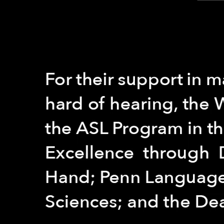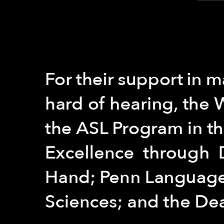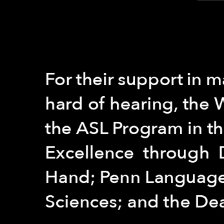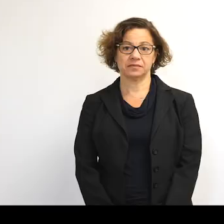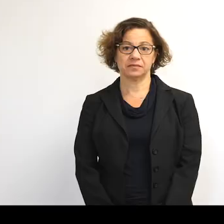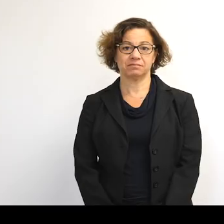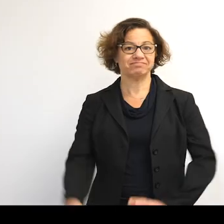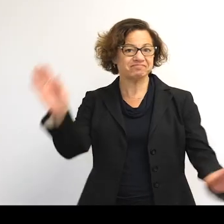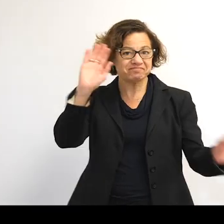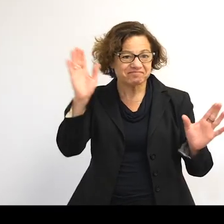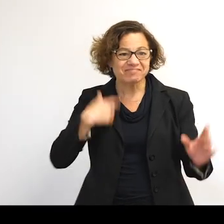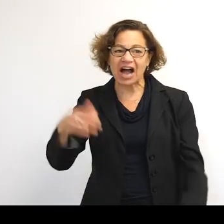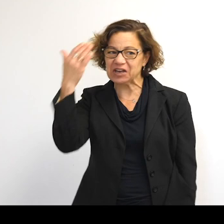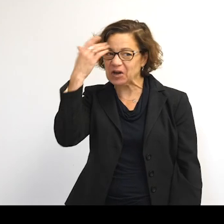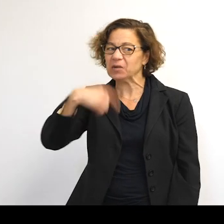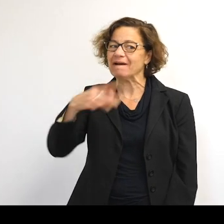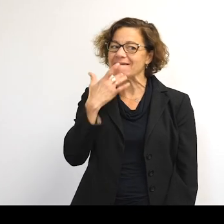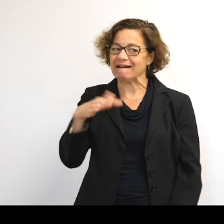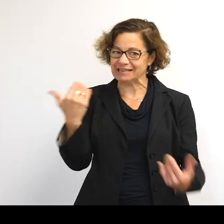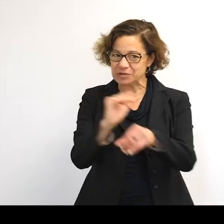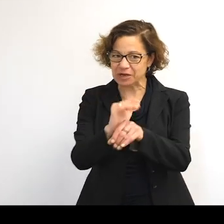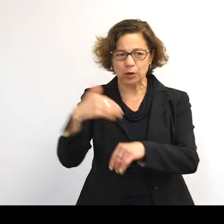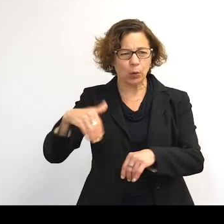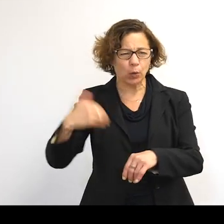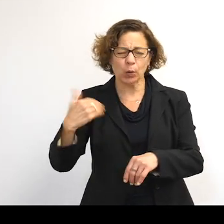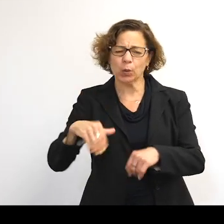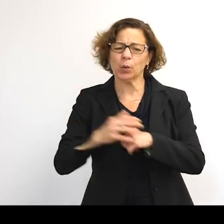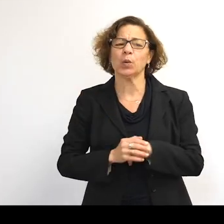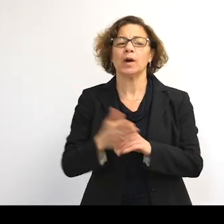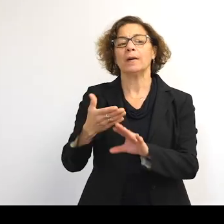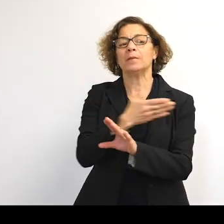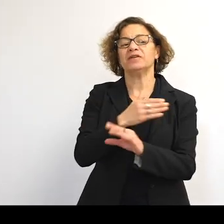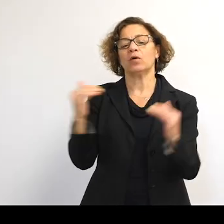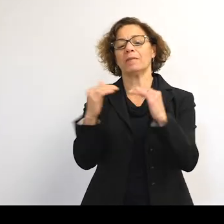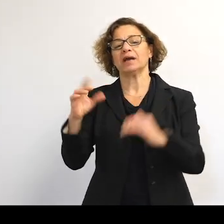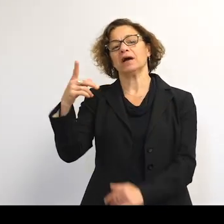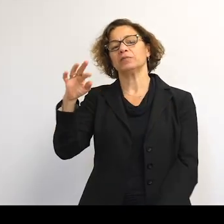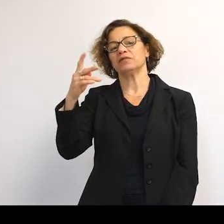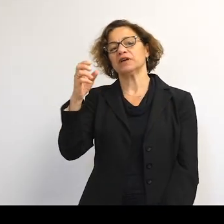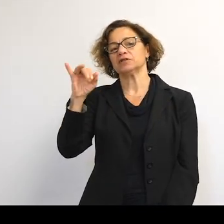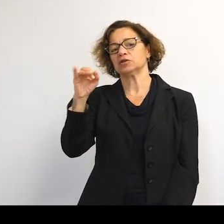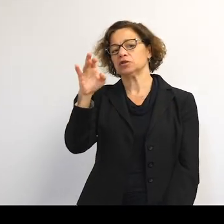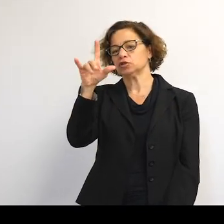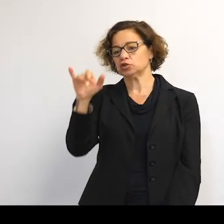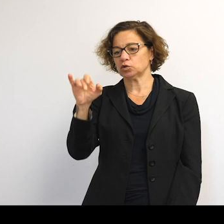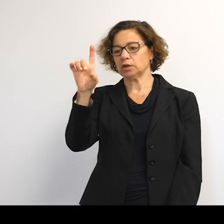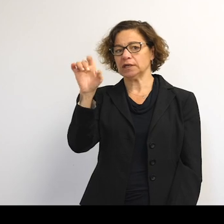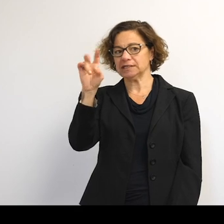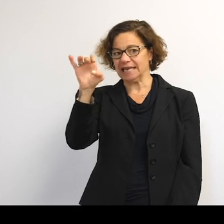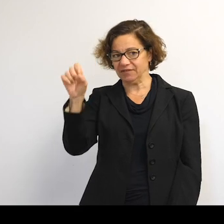OK, so I do know that you are in for a treat tonight. But before my colleague, professor Julie Davis, who is this year's topic director,